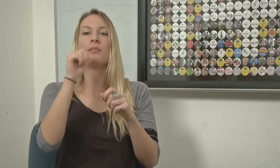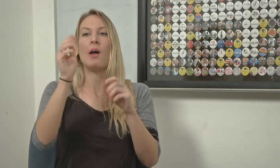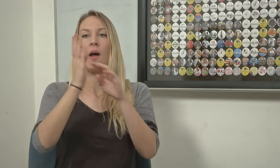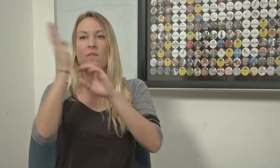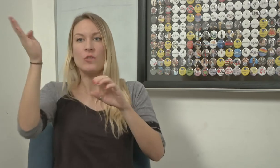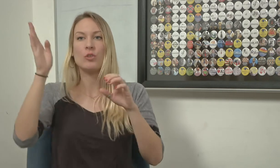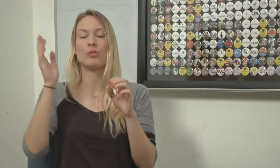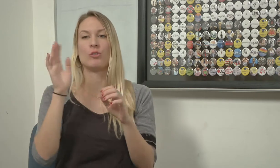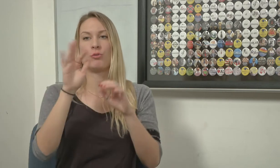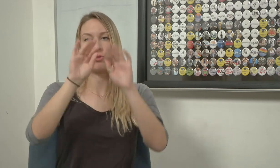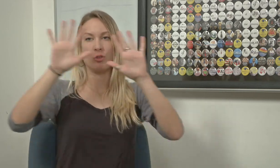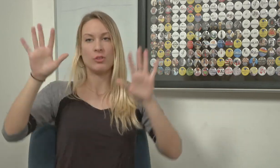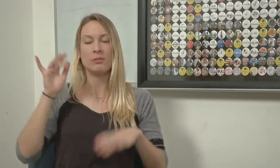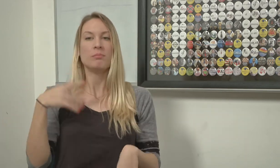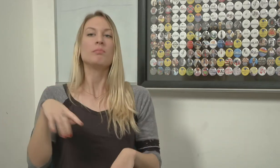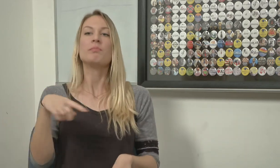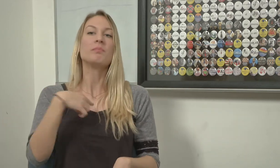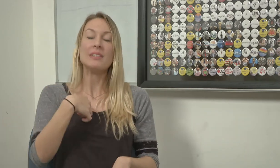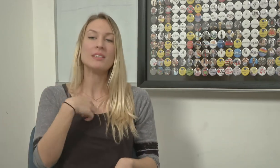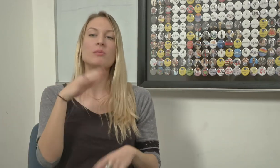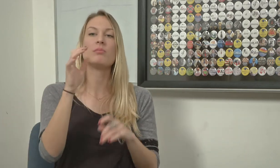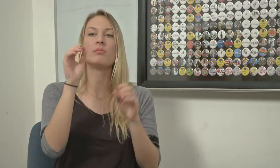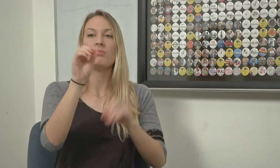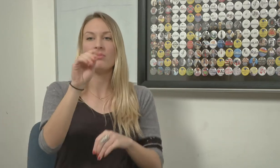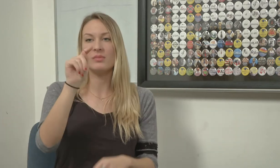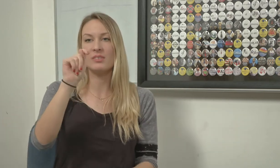Then we add text to the button